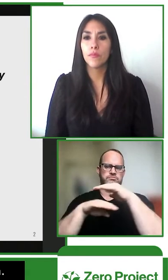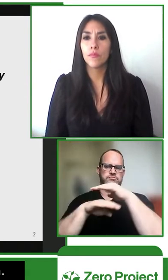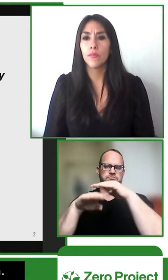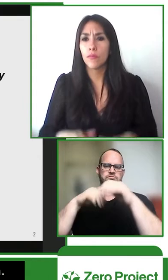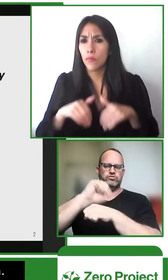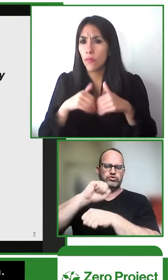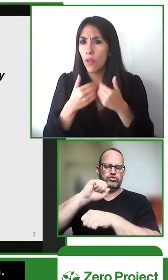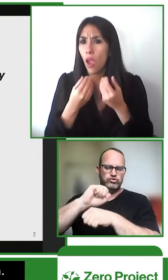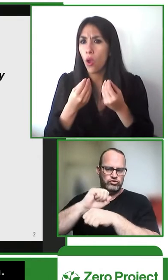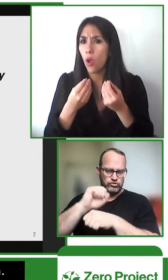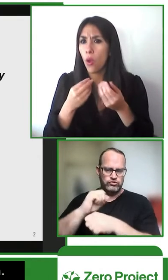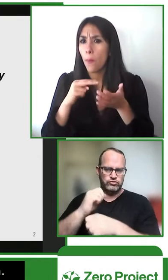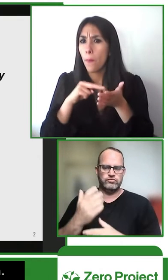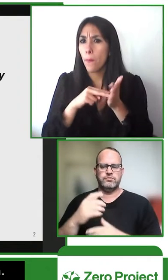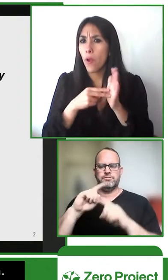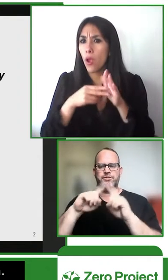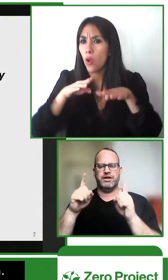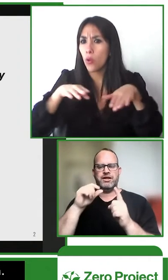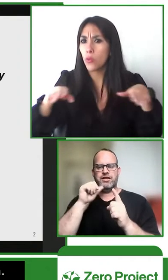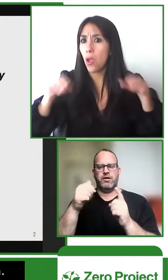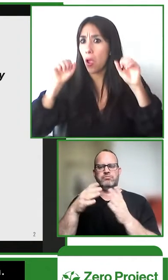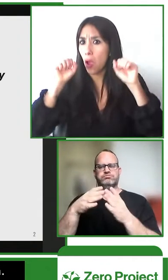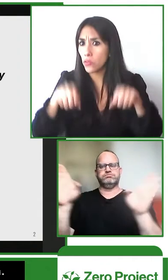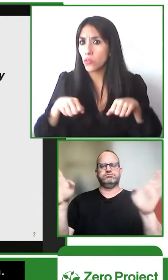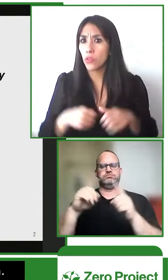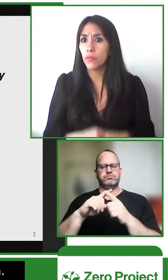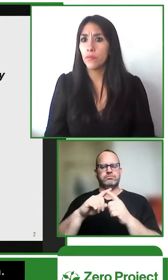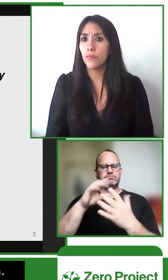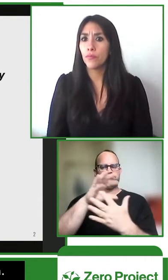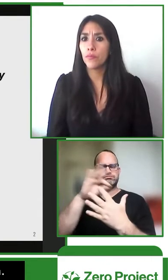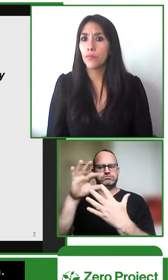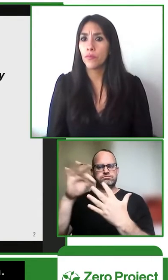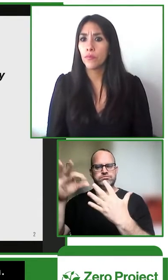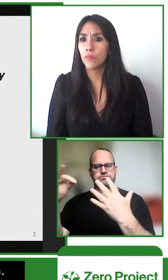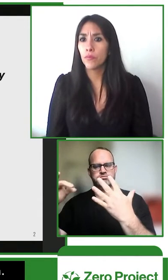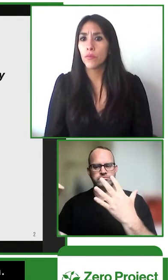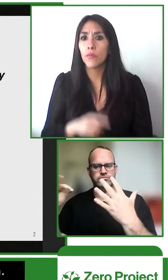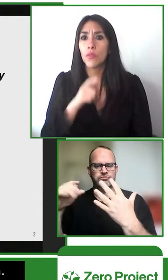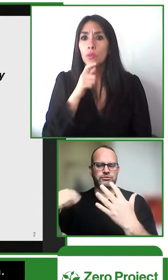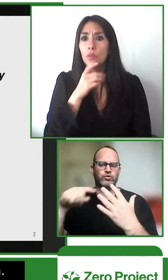literacy which means they might have basic ability to read but they may not be able to